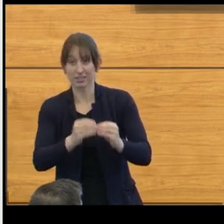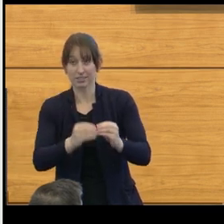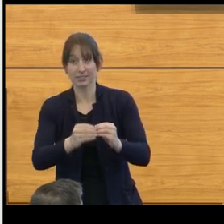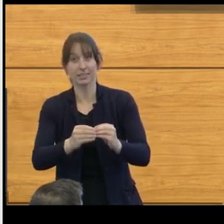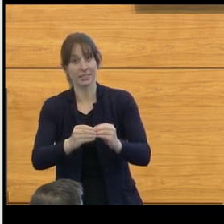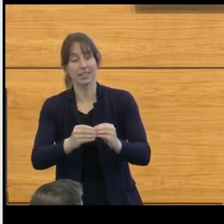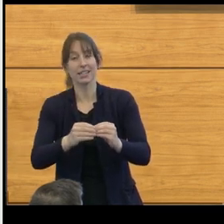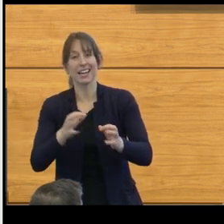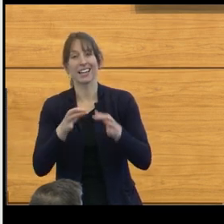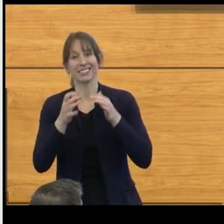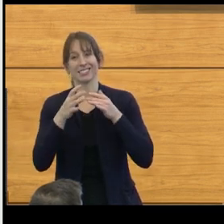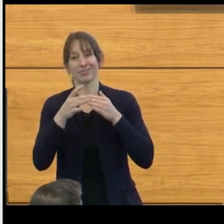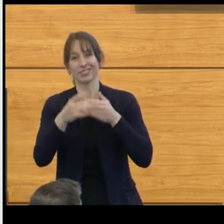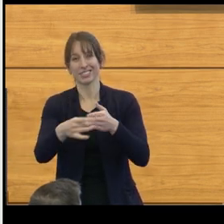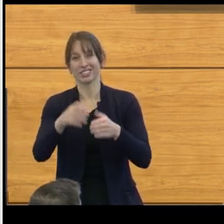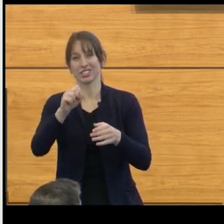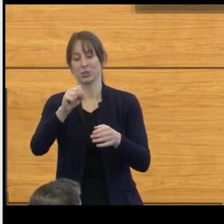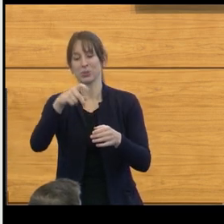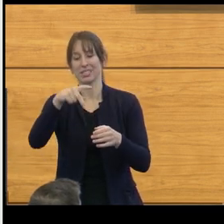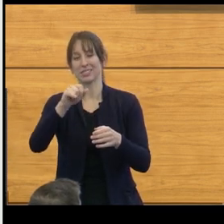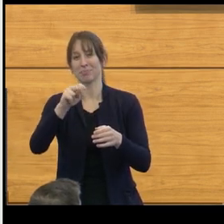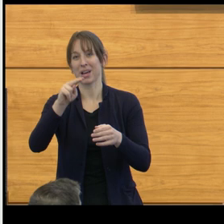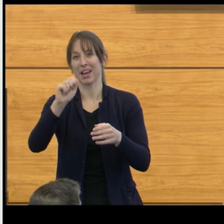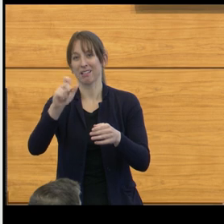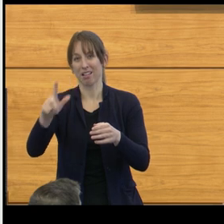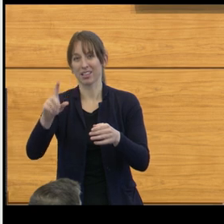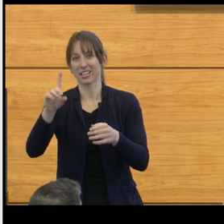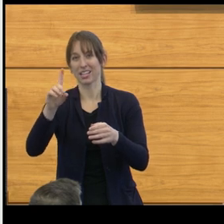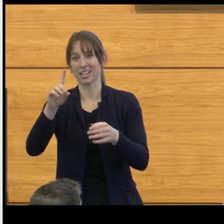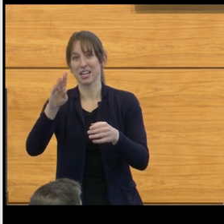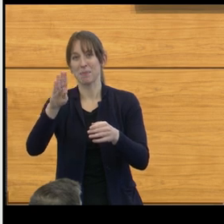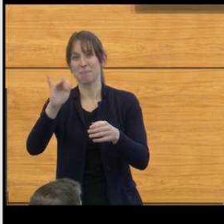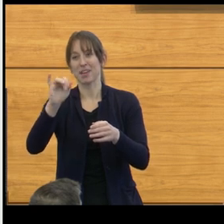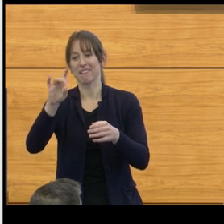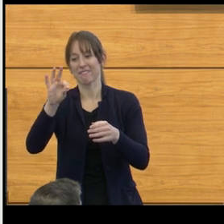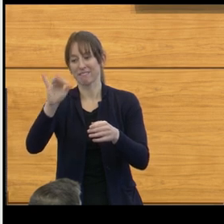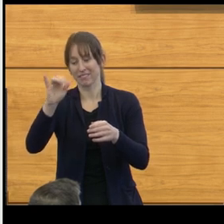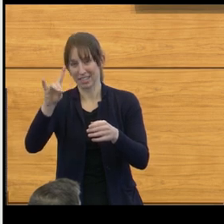is getting bigger and bigger. As opposed to this, which is the more common form